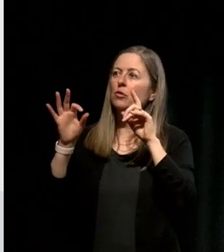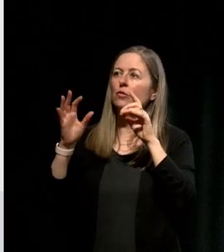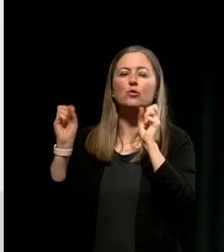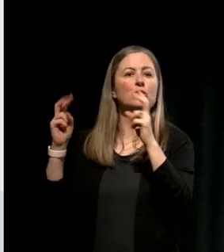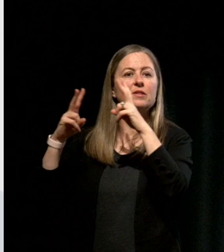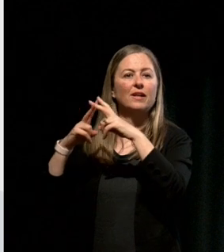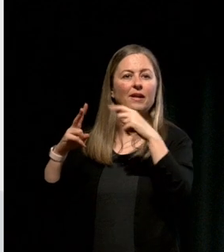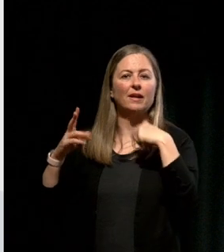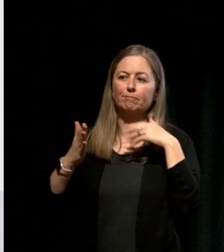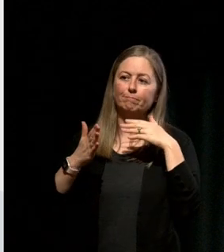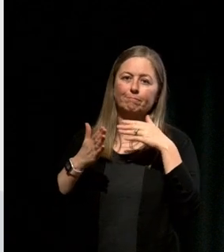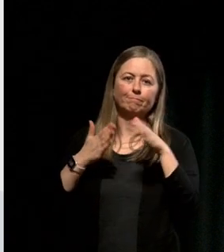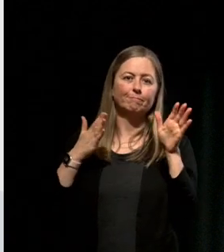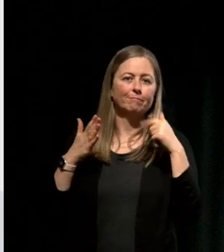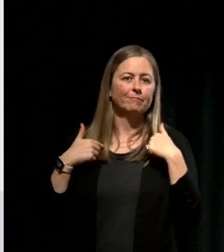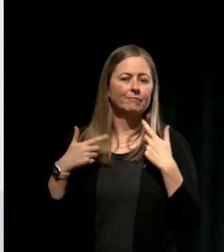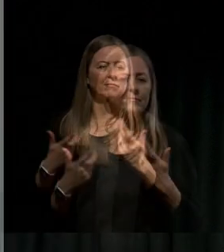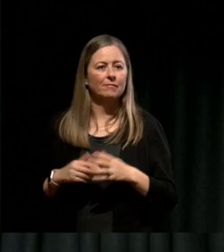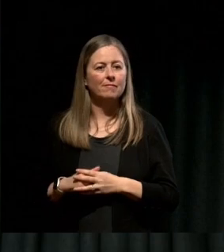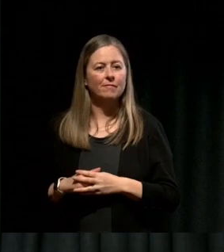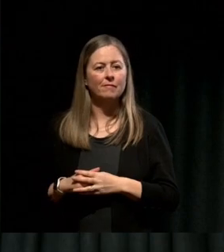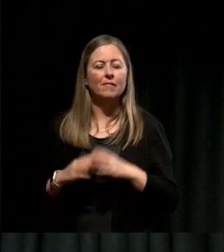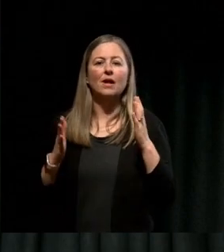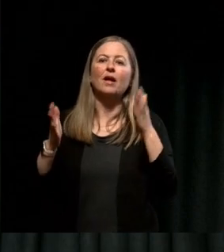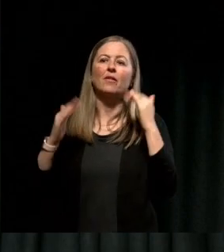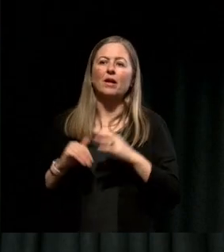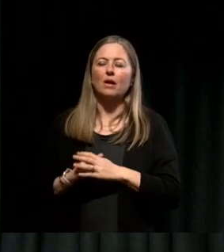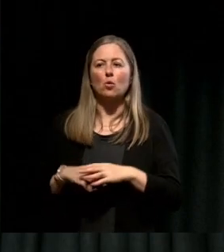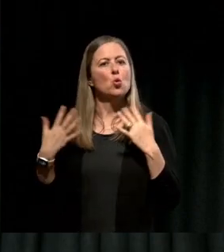And then came one of the biggest years of my life, and in fact one of the biggest years